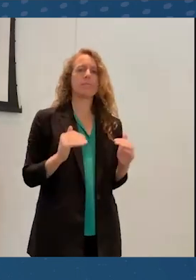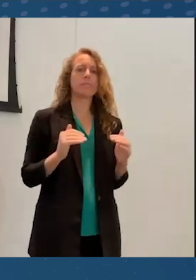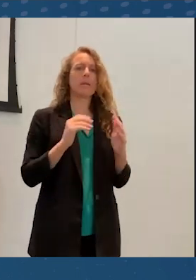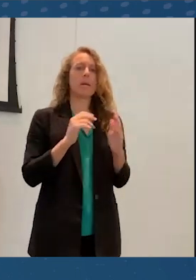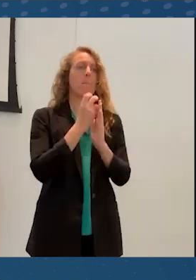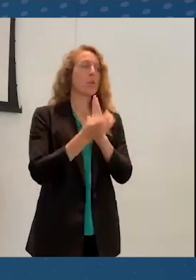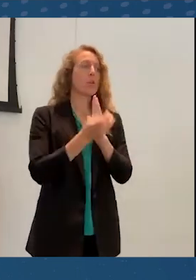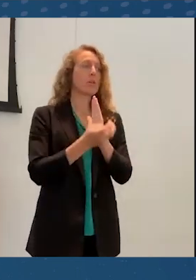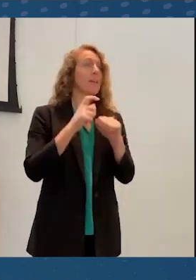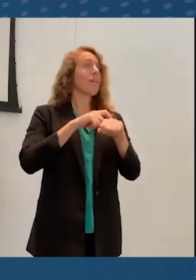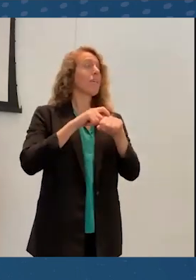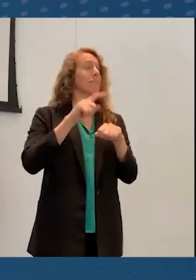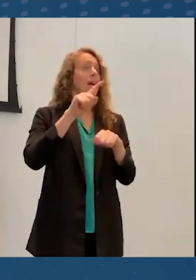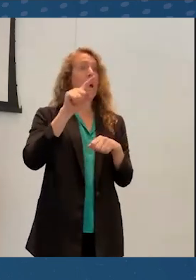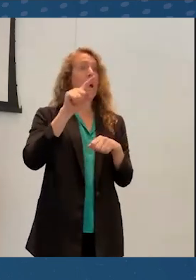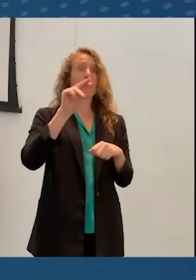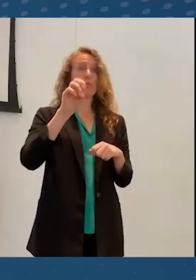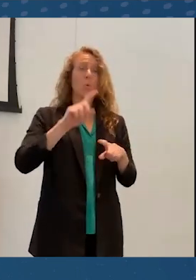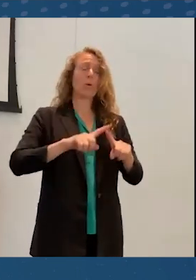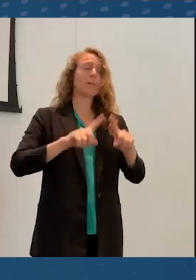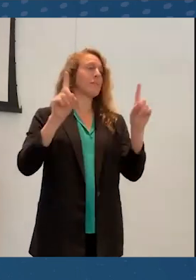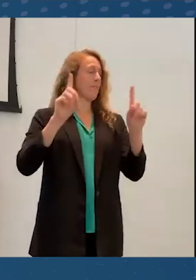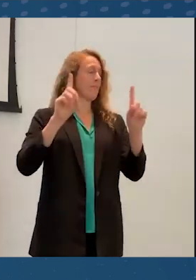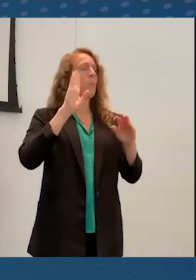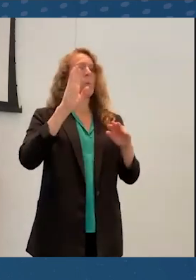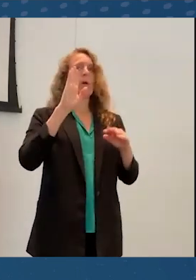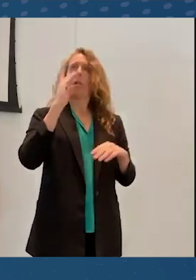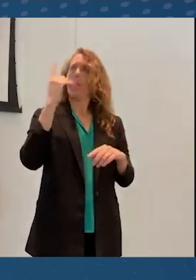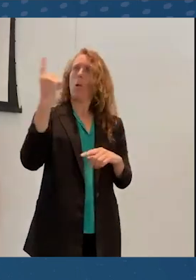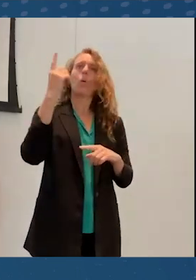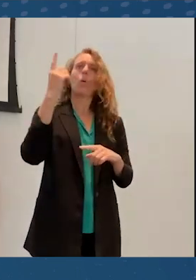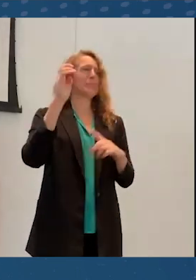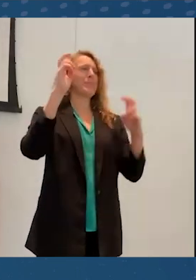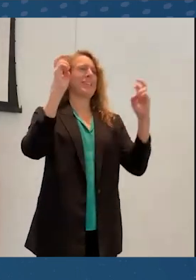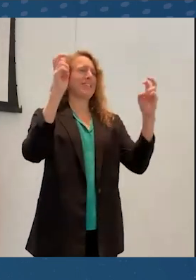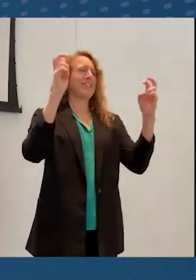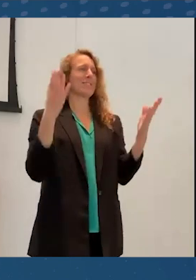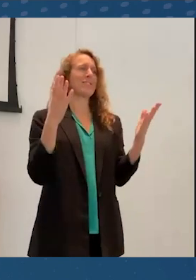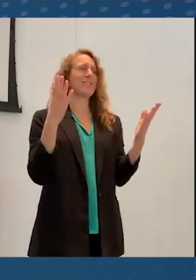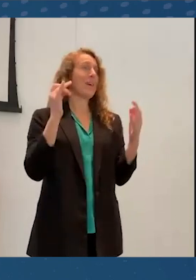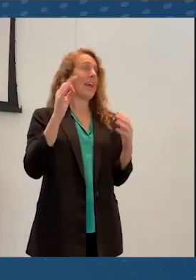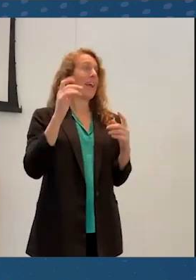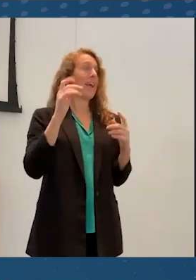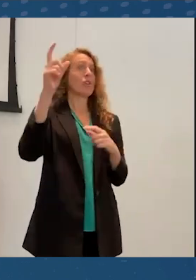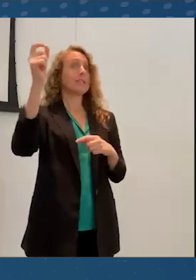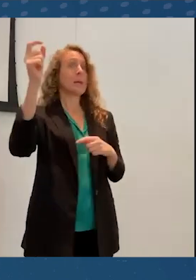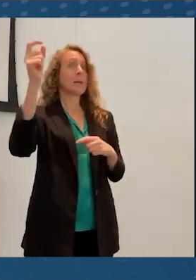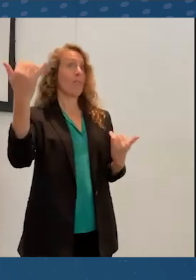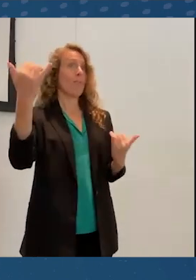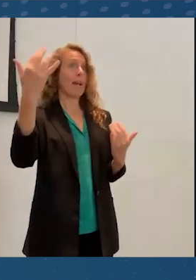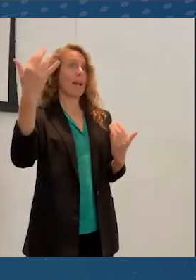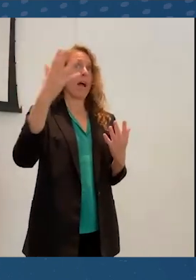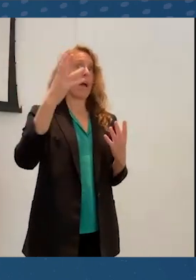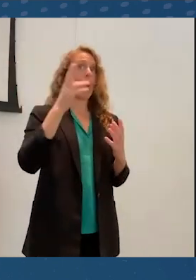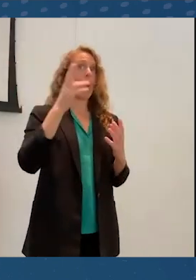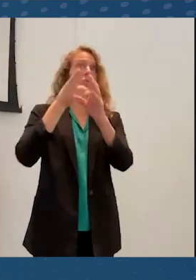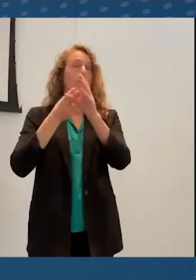Time zone differences will remain an issue, so if you're in Singapore right now, attending the conference is difficult.